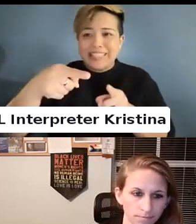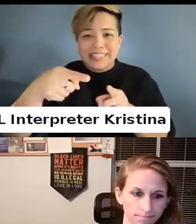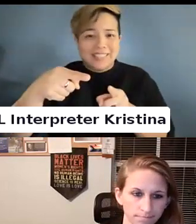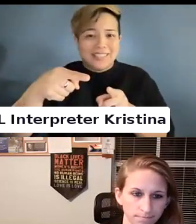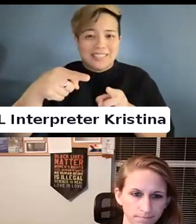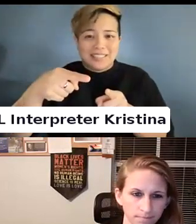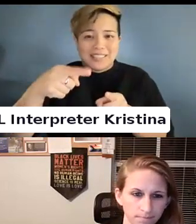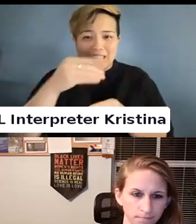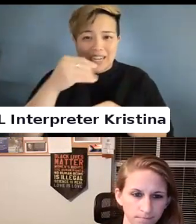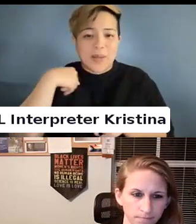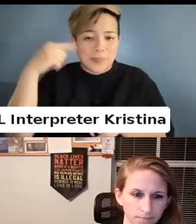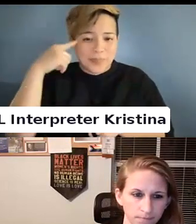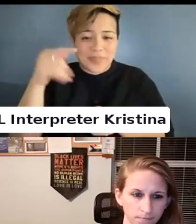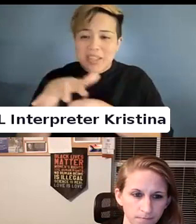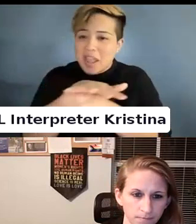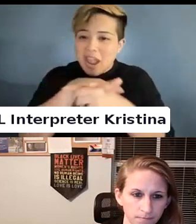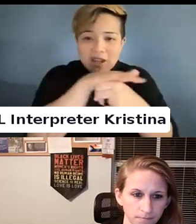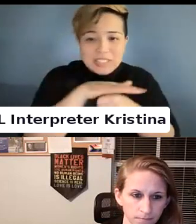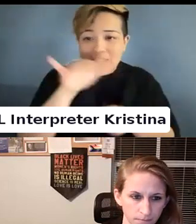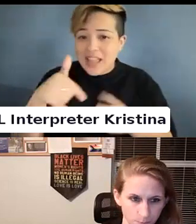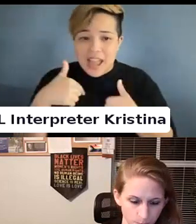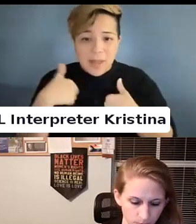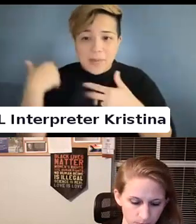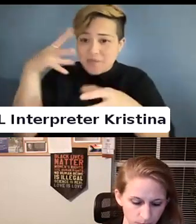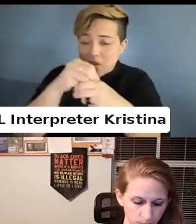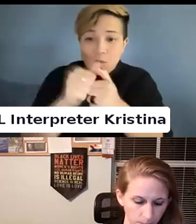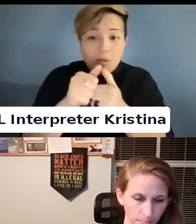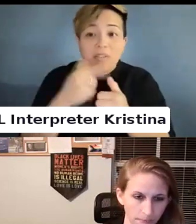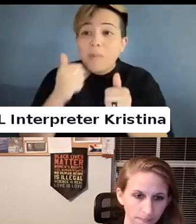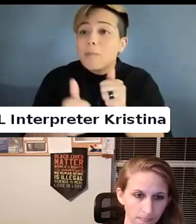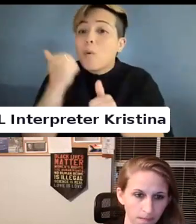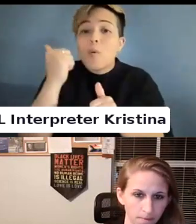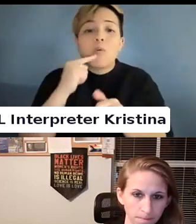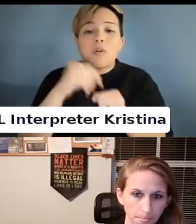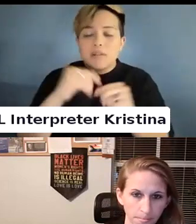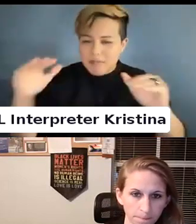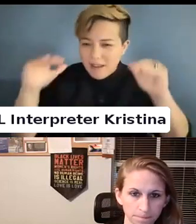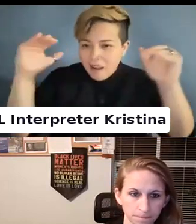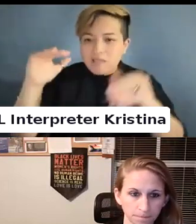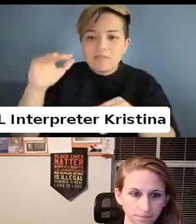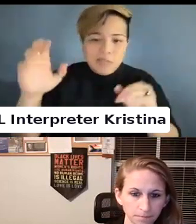I think the areas that I am involved with most are in higher education.